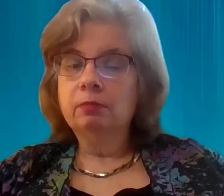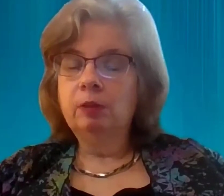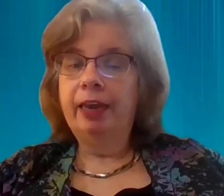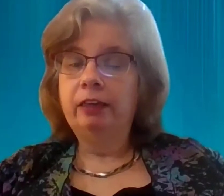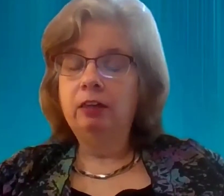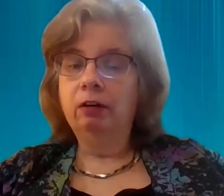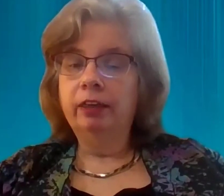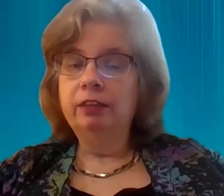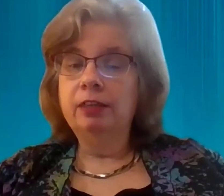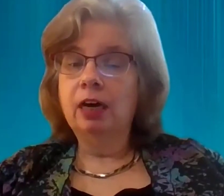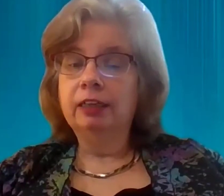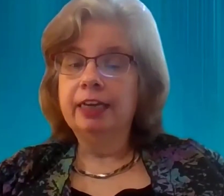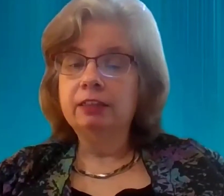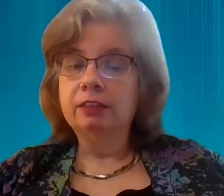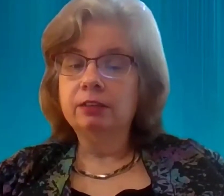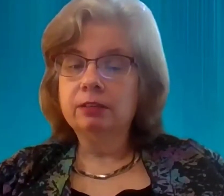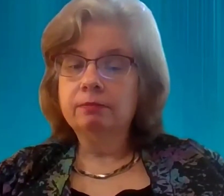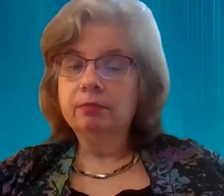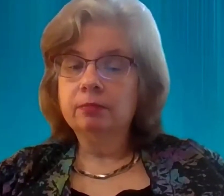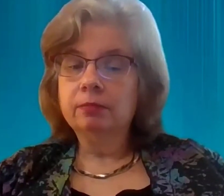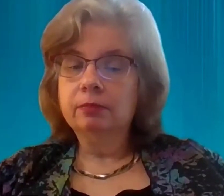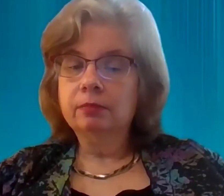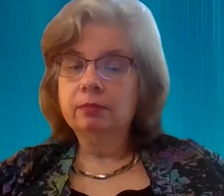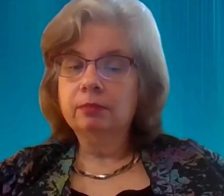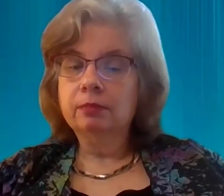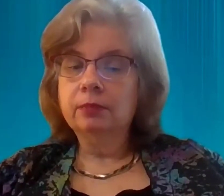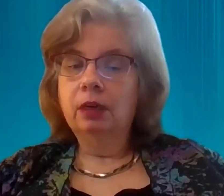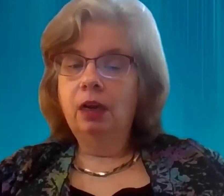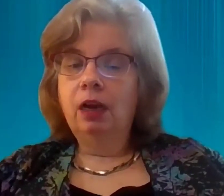the paid guardian did not contest this...